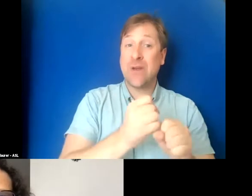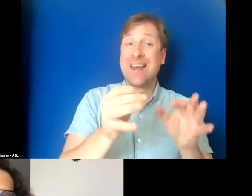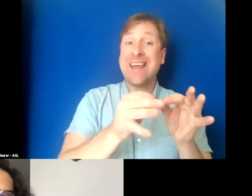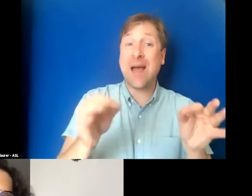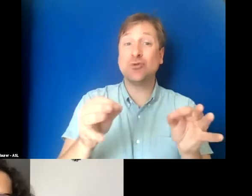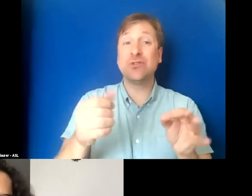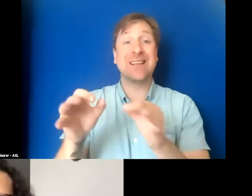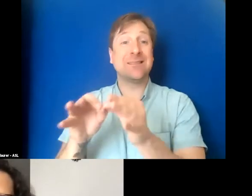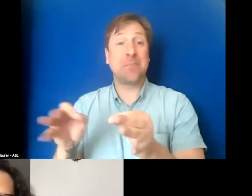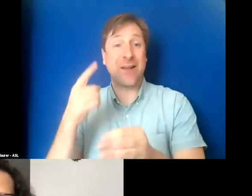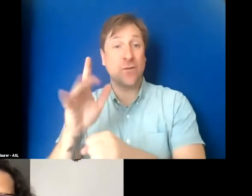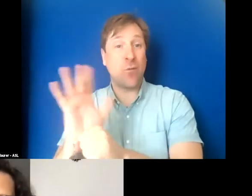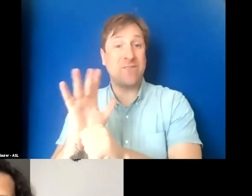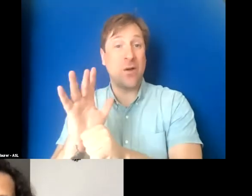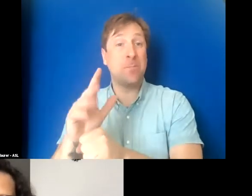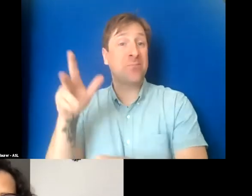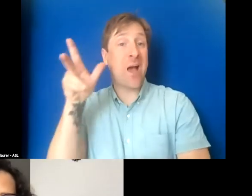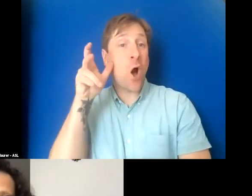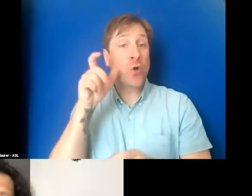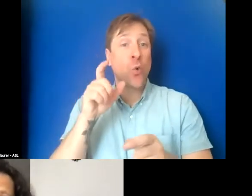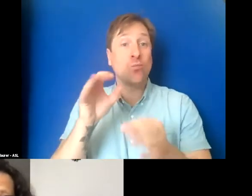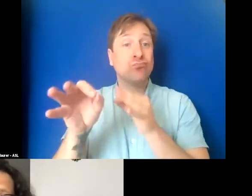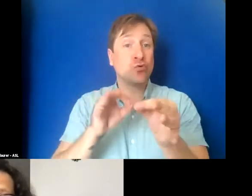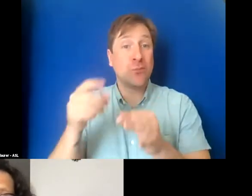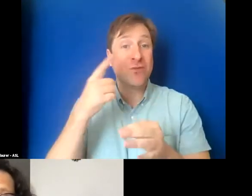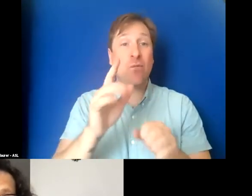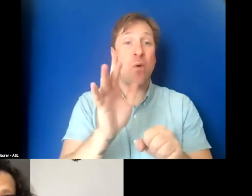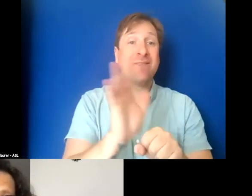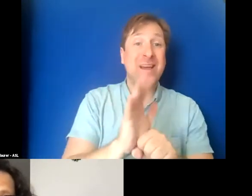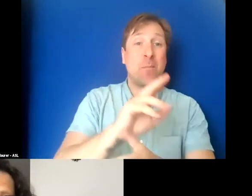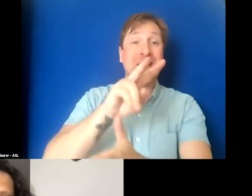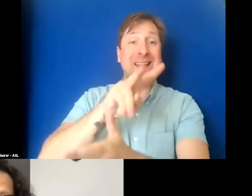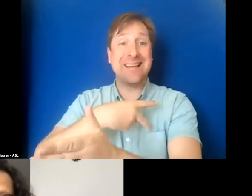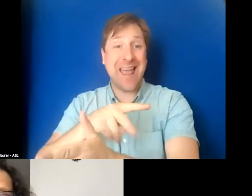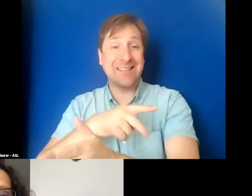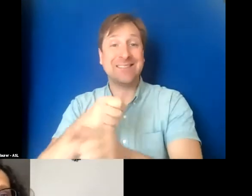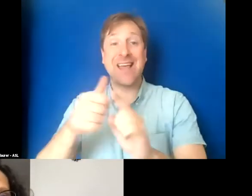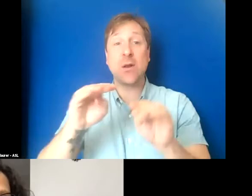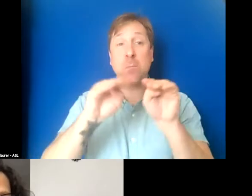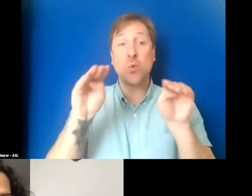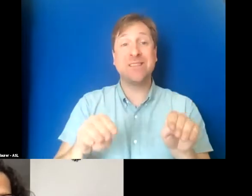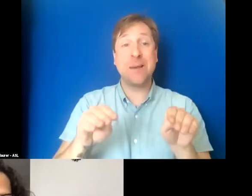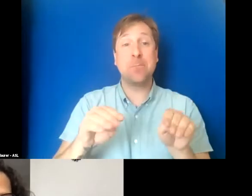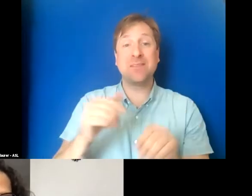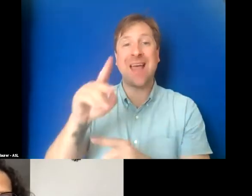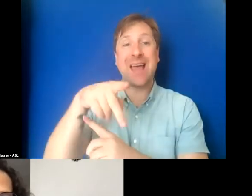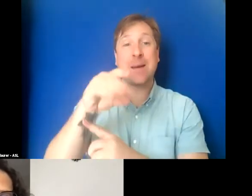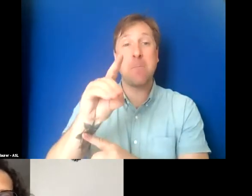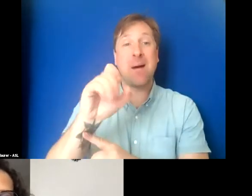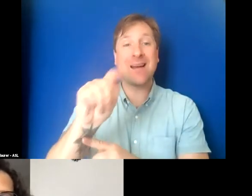I do audio description for film, dance films and museum exhibitions. And I do podcast transcripts.